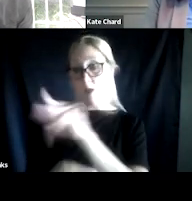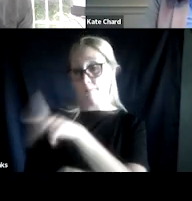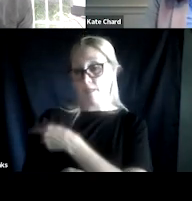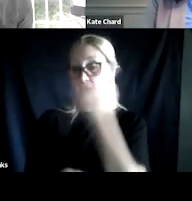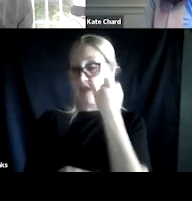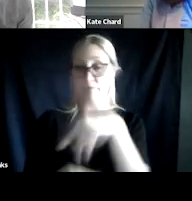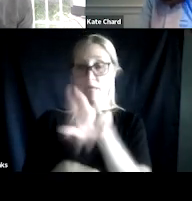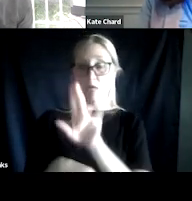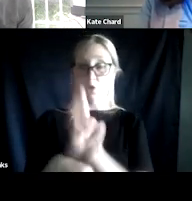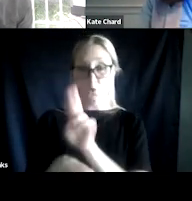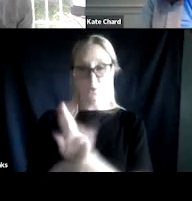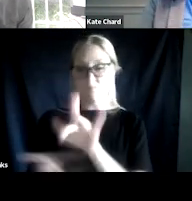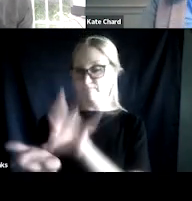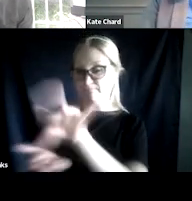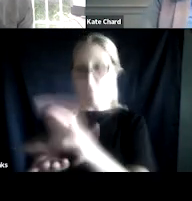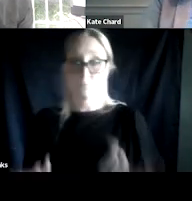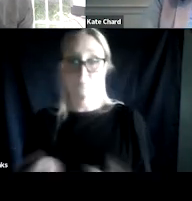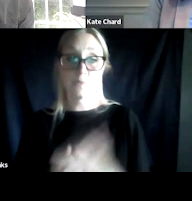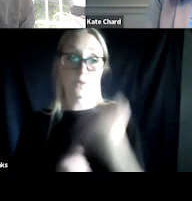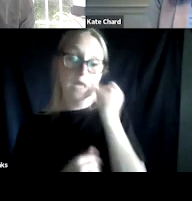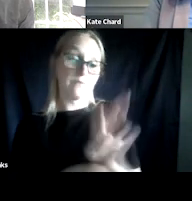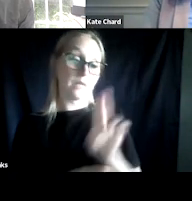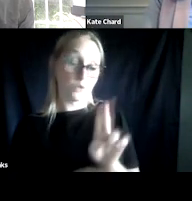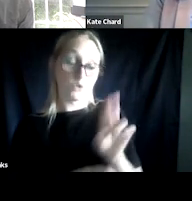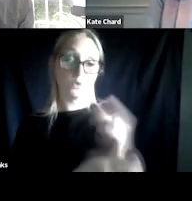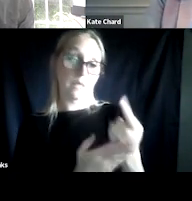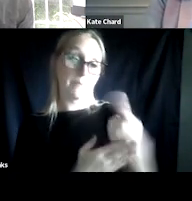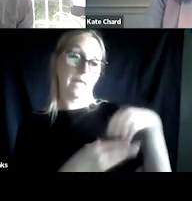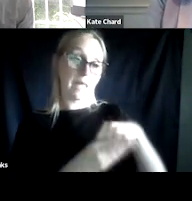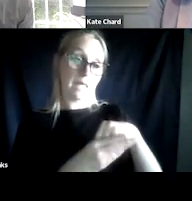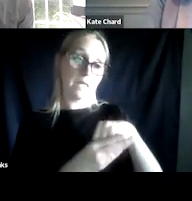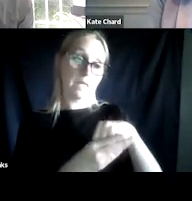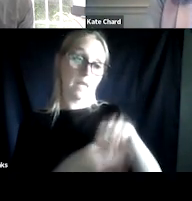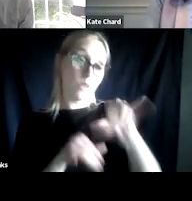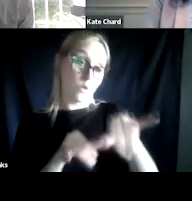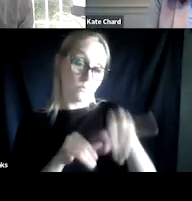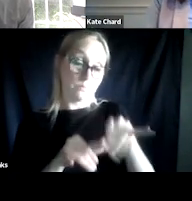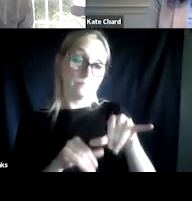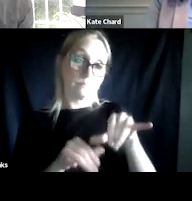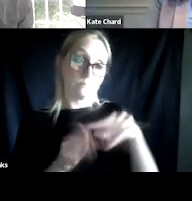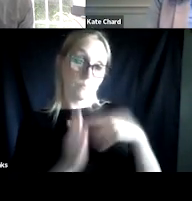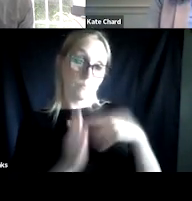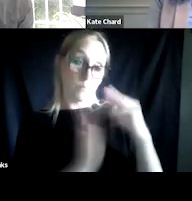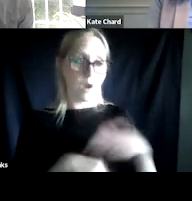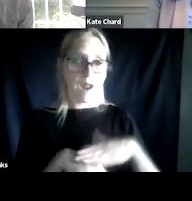So if they got ahold of a substance while they were in the residential program or while they were on pass, if they came back and intoxicated,